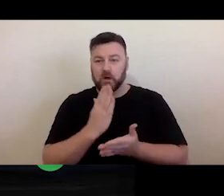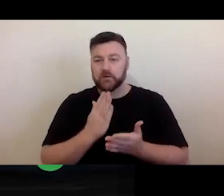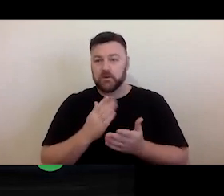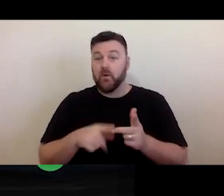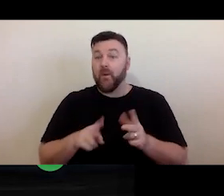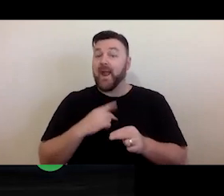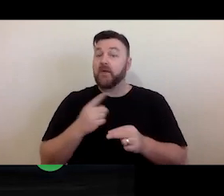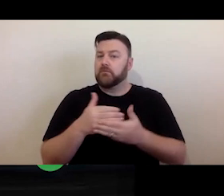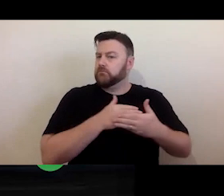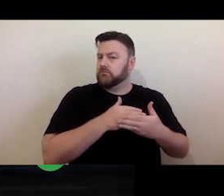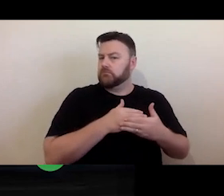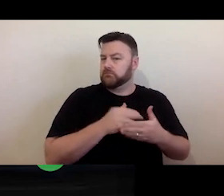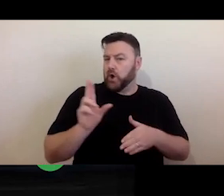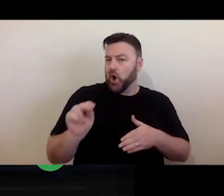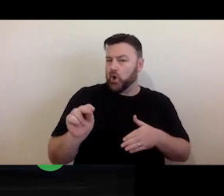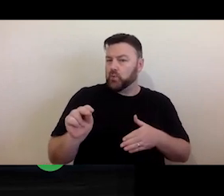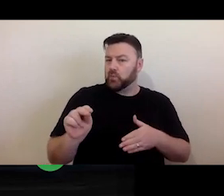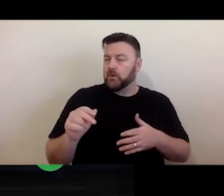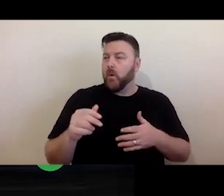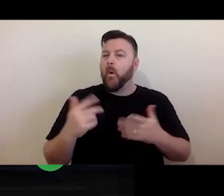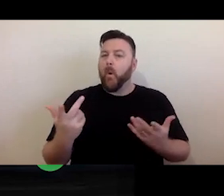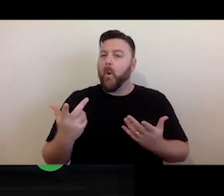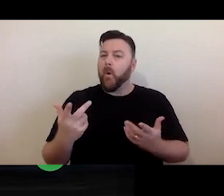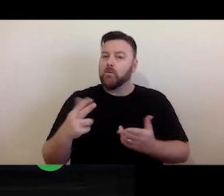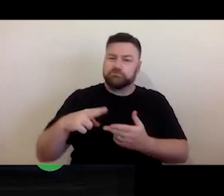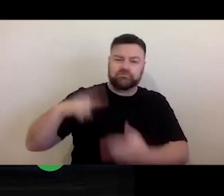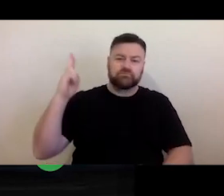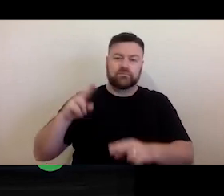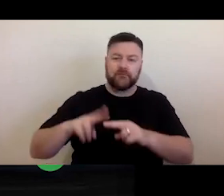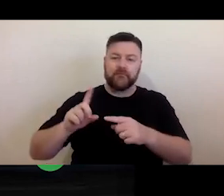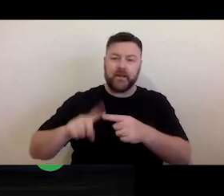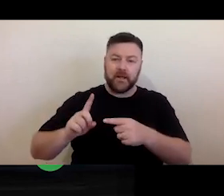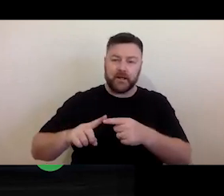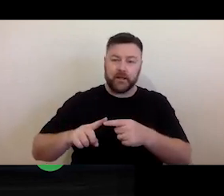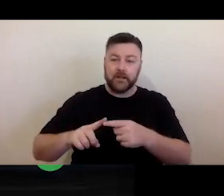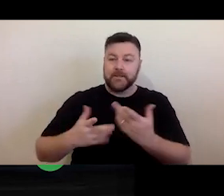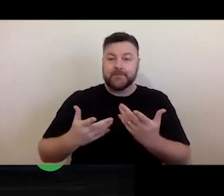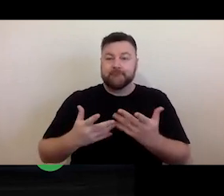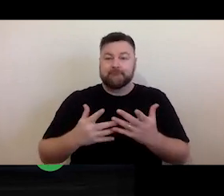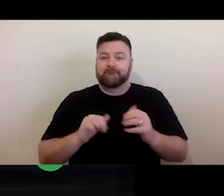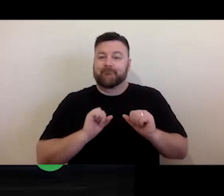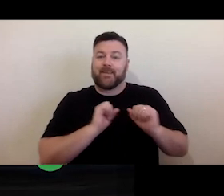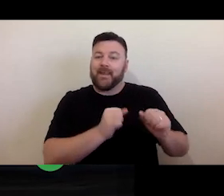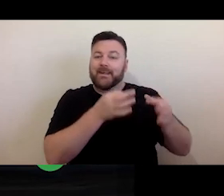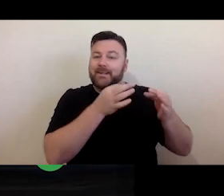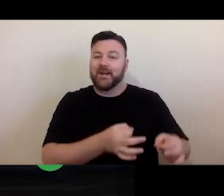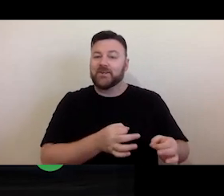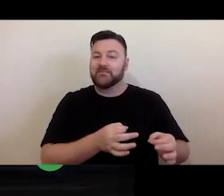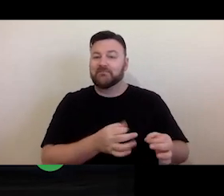says no or specifies a high fee. That's their prerogative as the copyright owner.